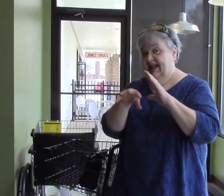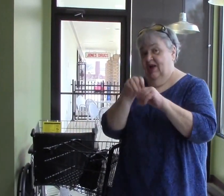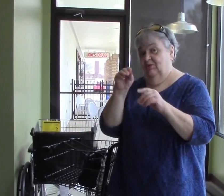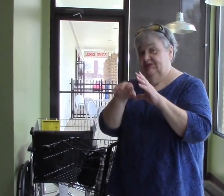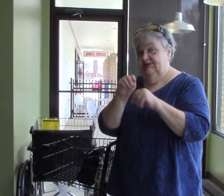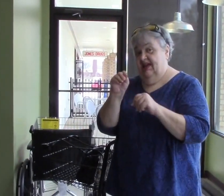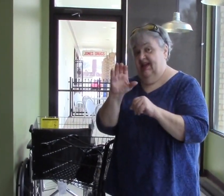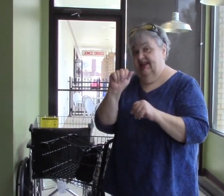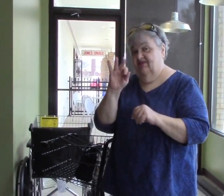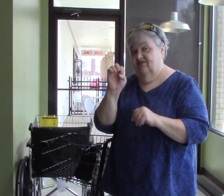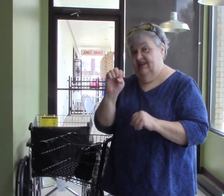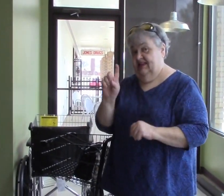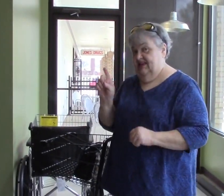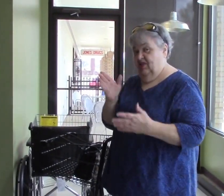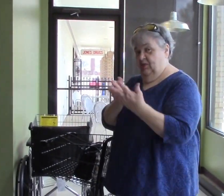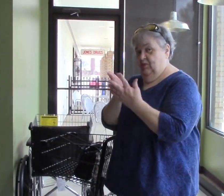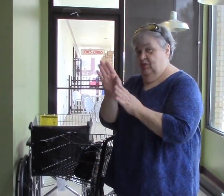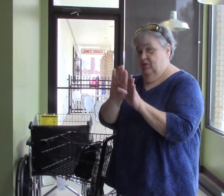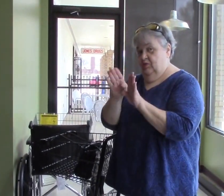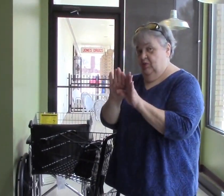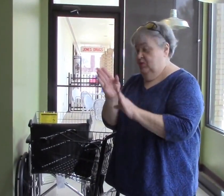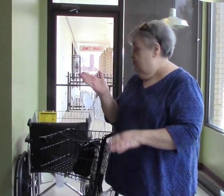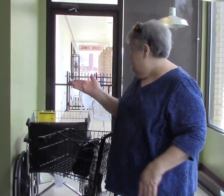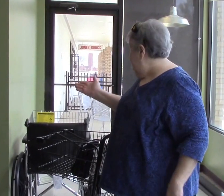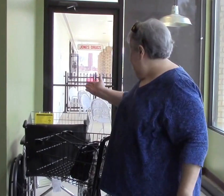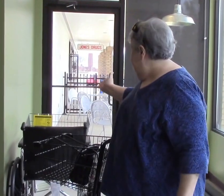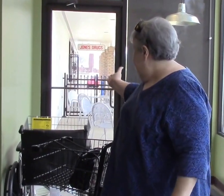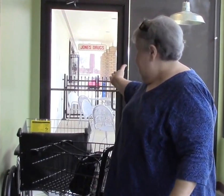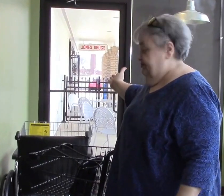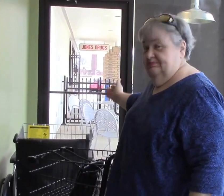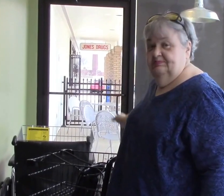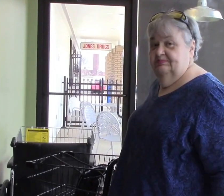You can eat outside of the cafe through that door.